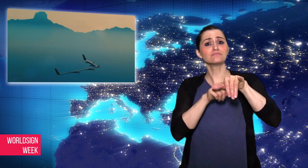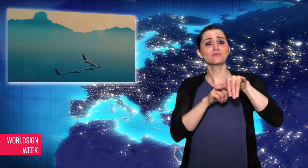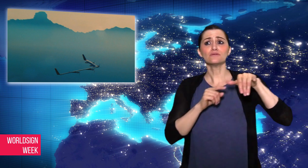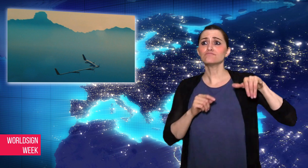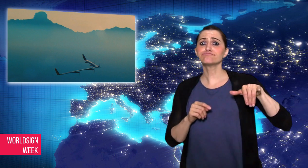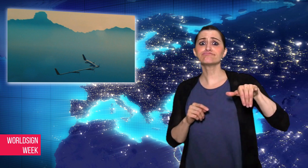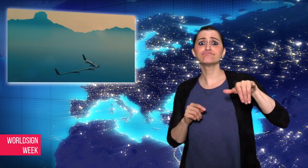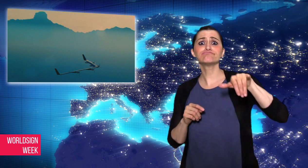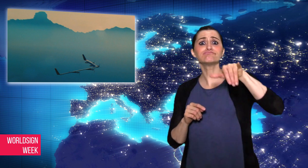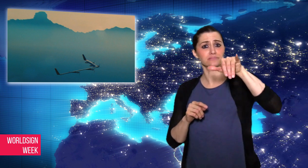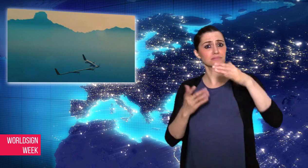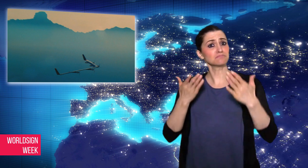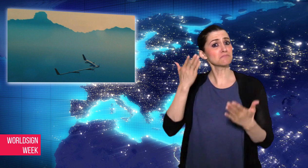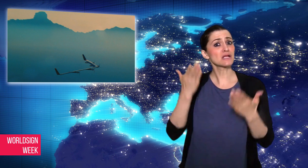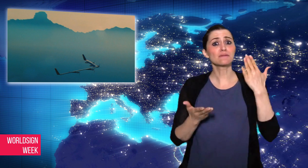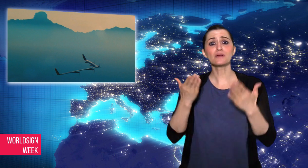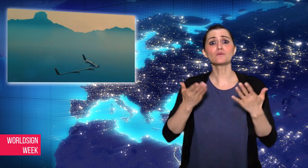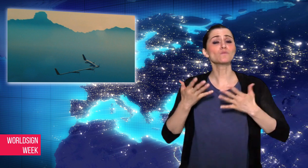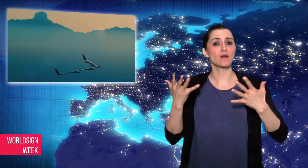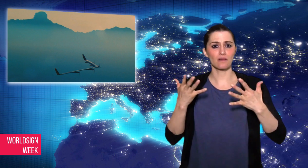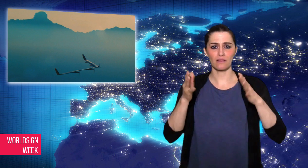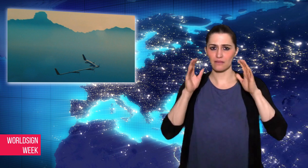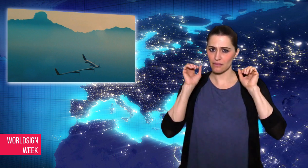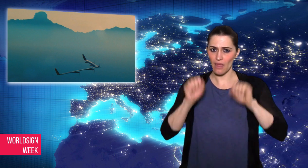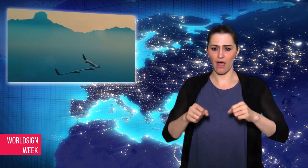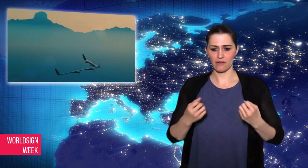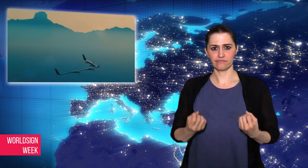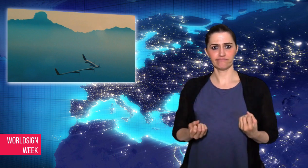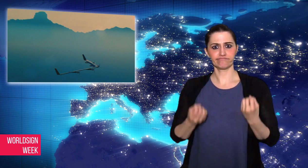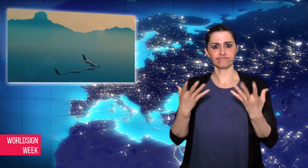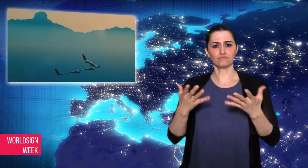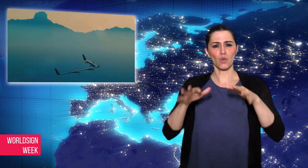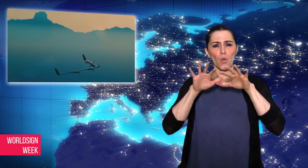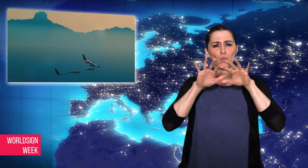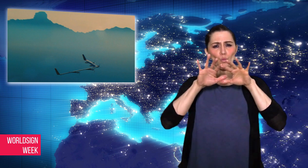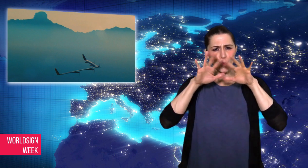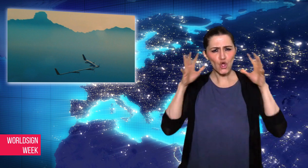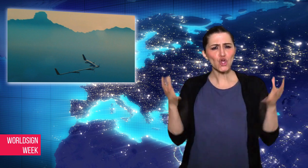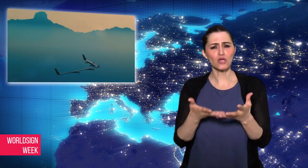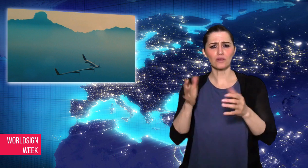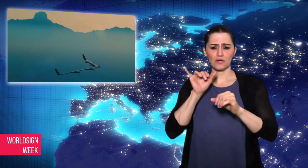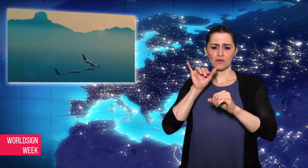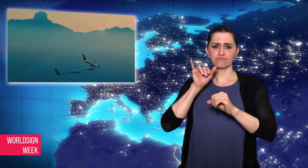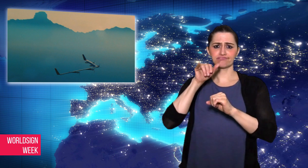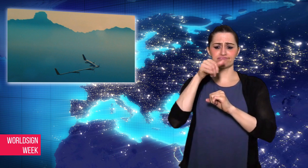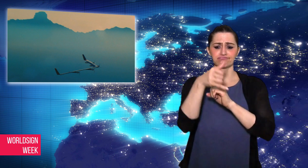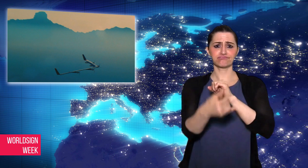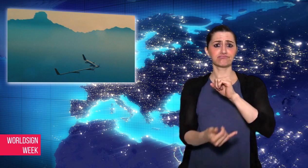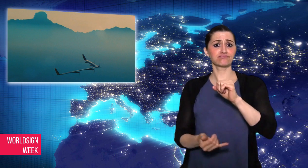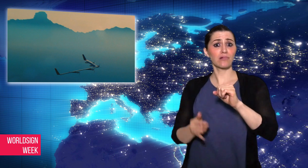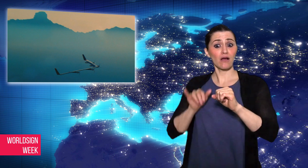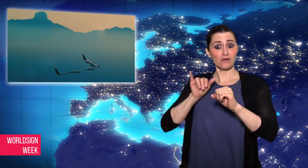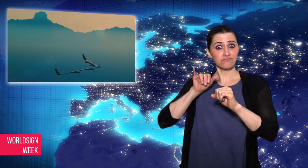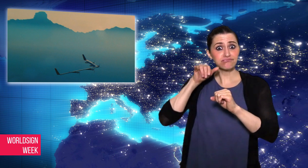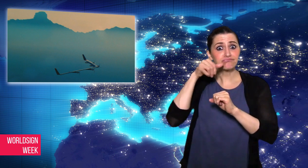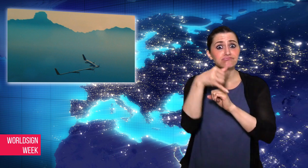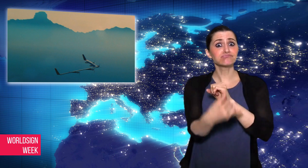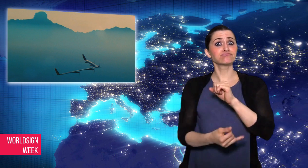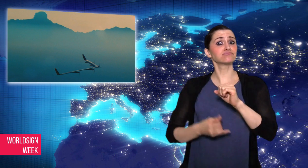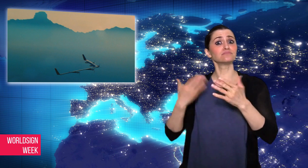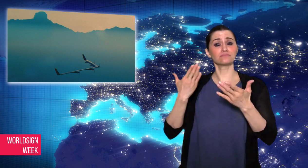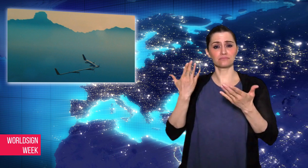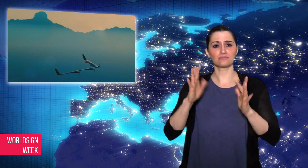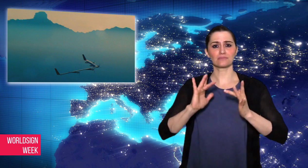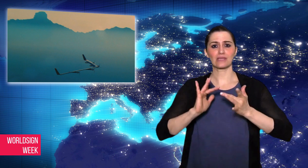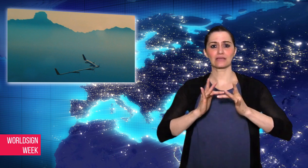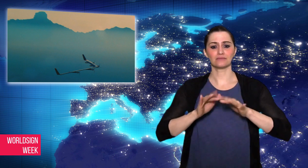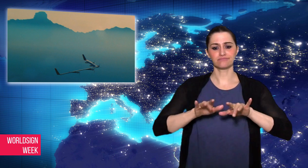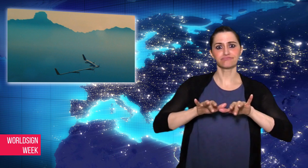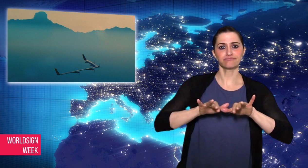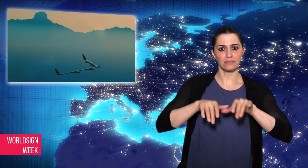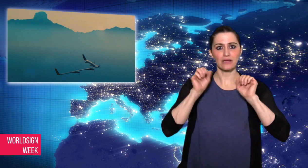access. It is still in development and